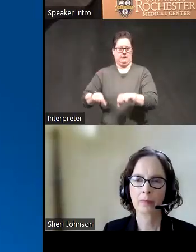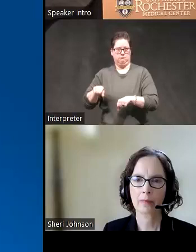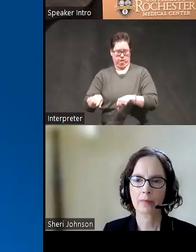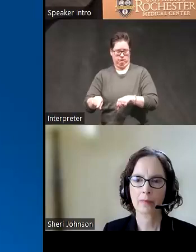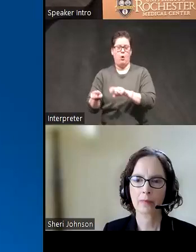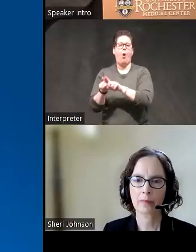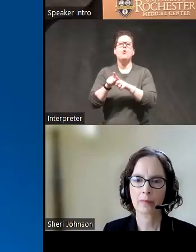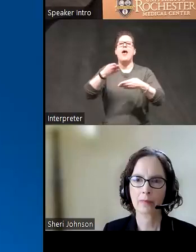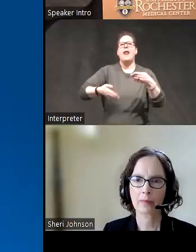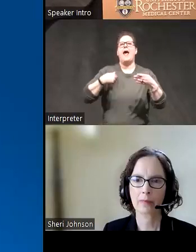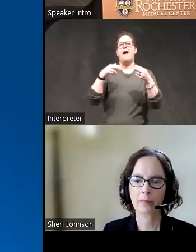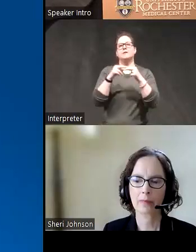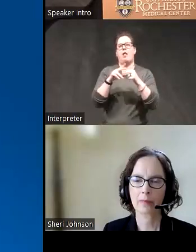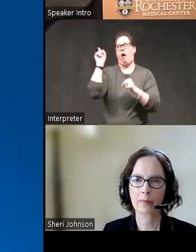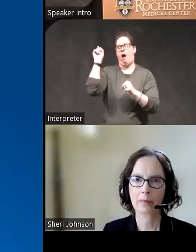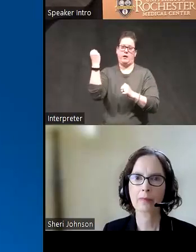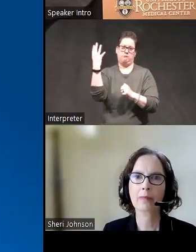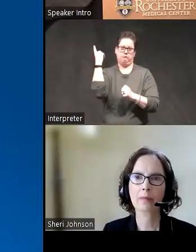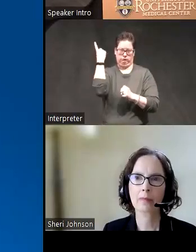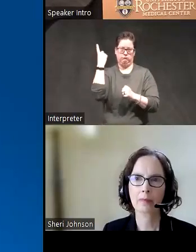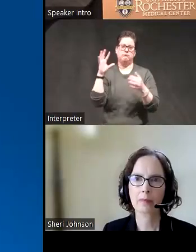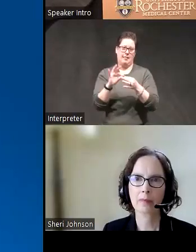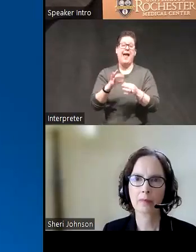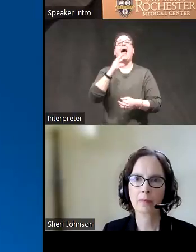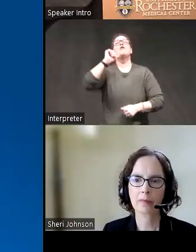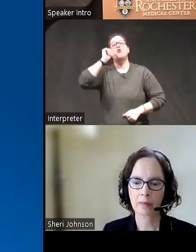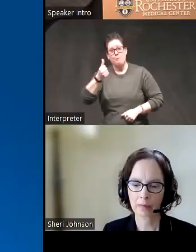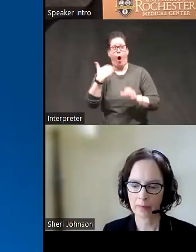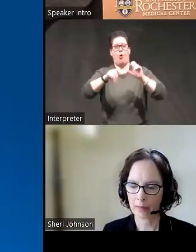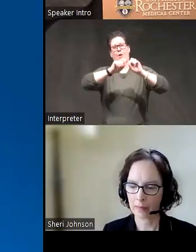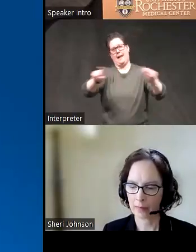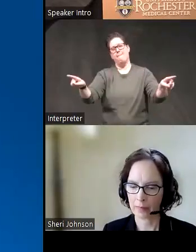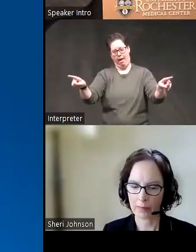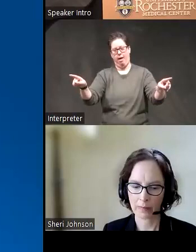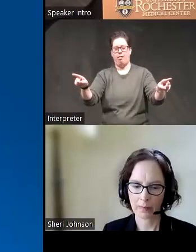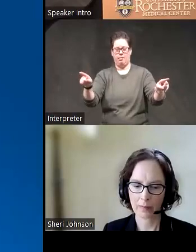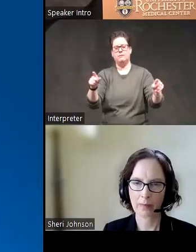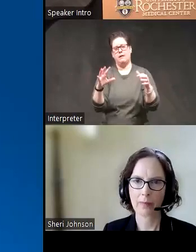have a link as well and then tomorrow an email message will go to everybody with that link again